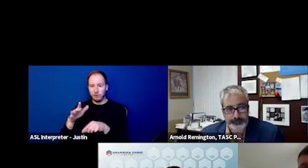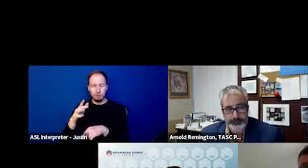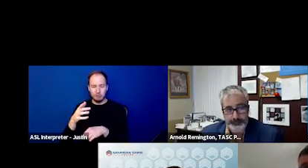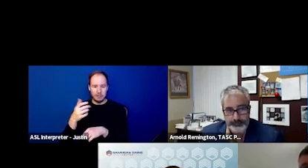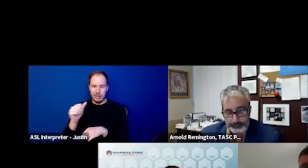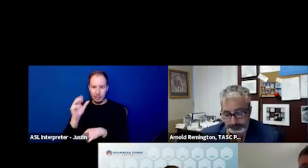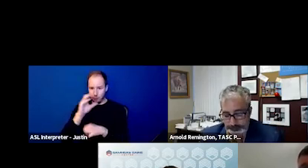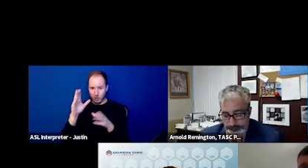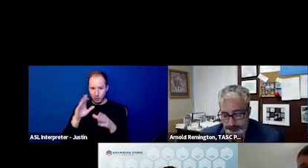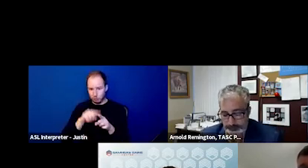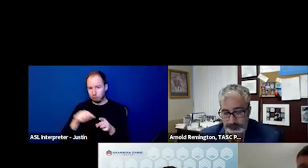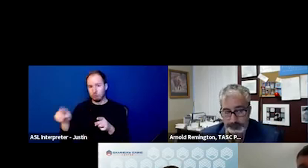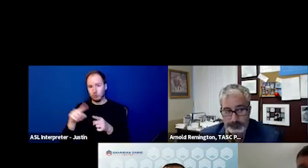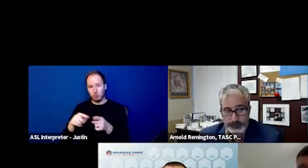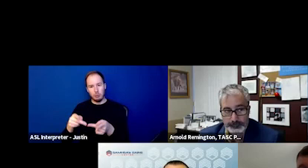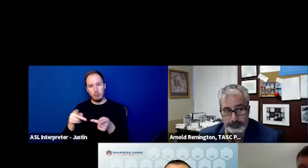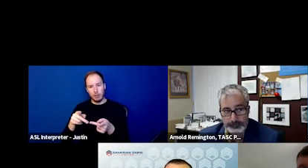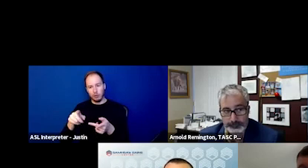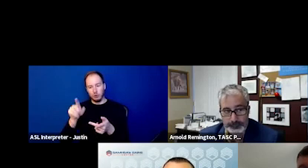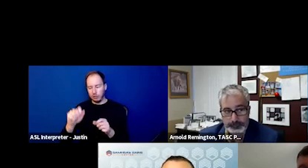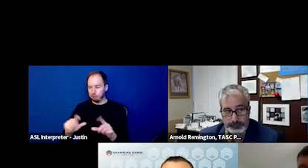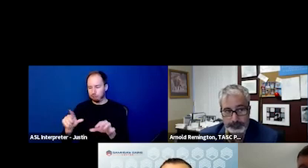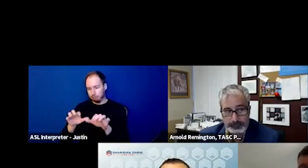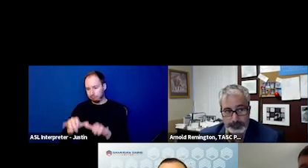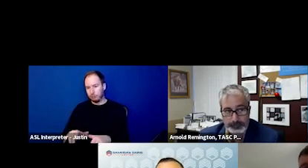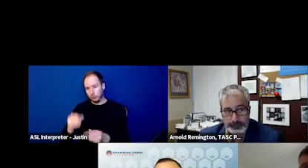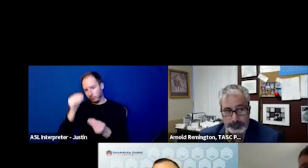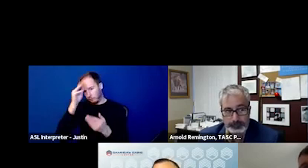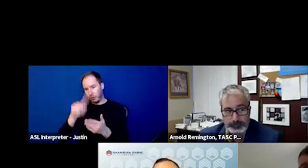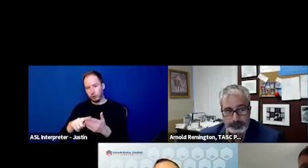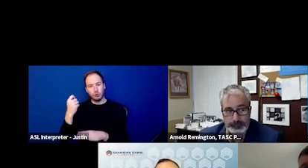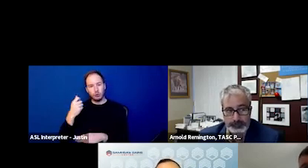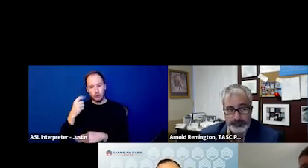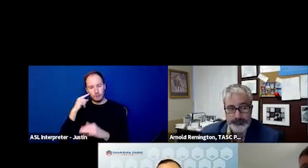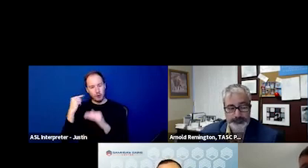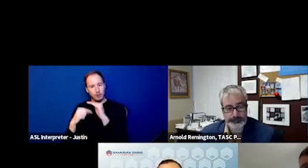And it will take you to a place to enter your information, and you can make sure that you stay up to date